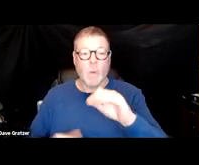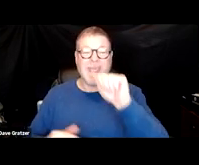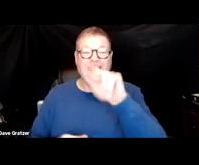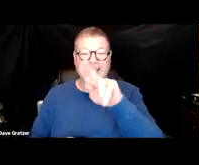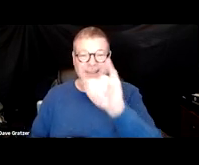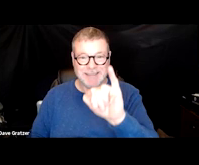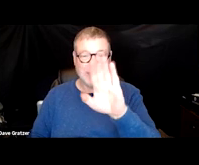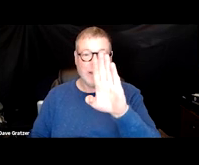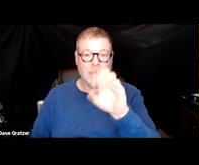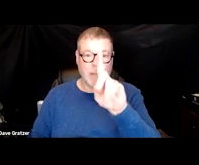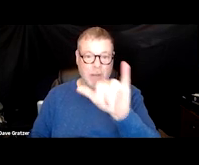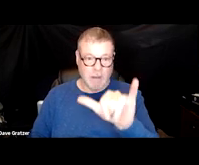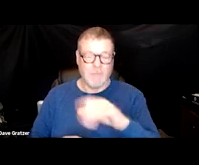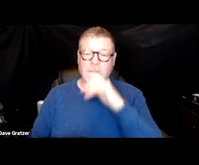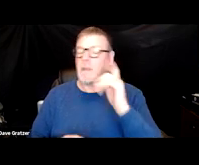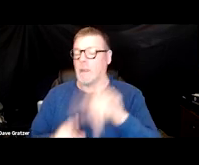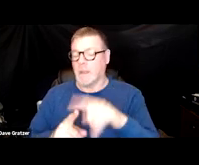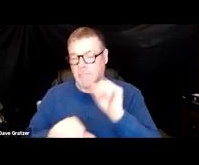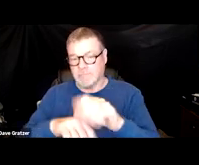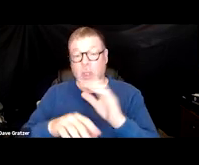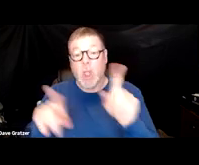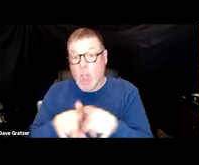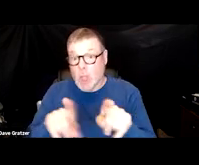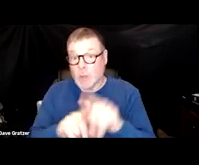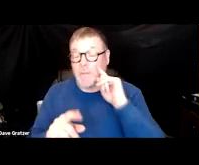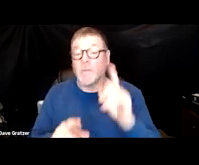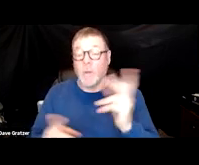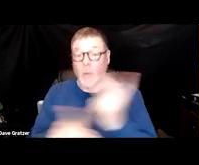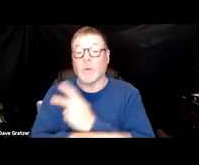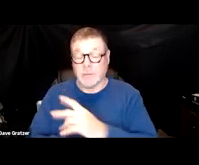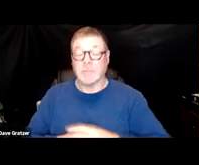So sometimes autoimmune diseases also trigger or are exacerbated by long COVID.